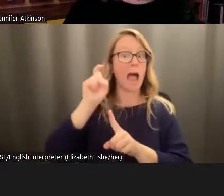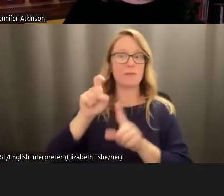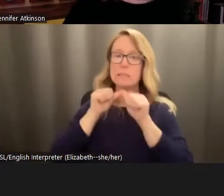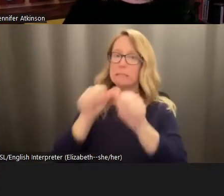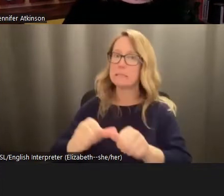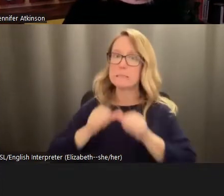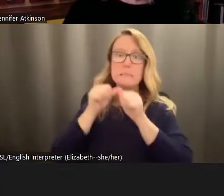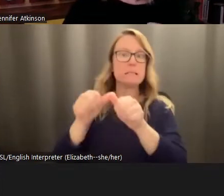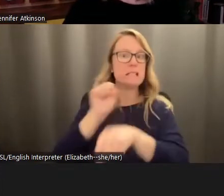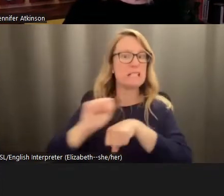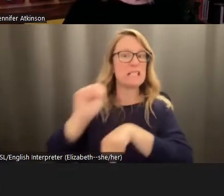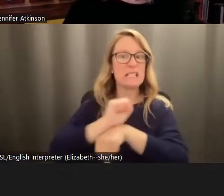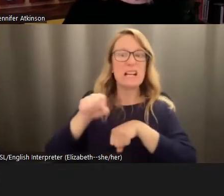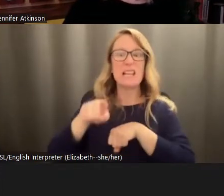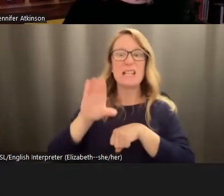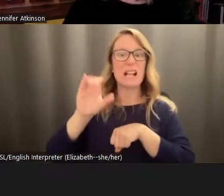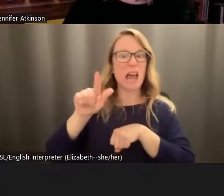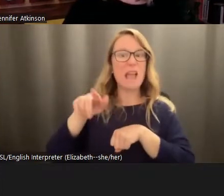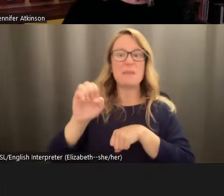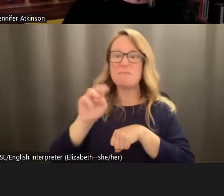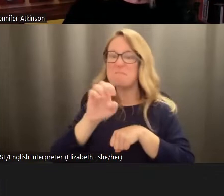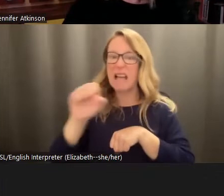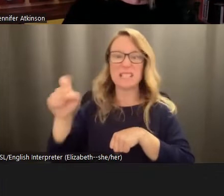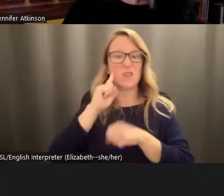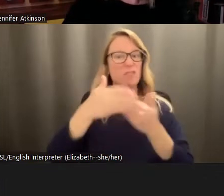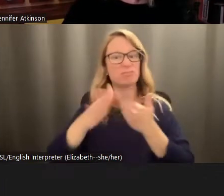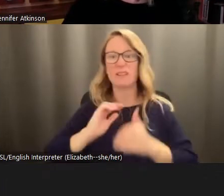this climate mess for the rest of our lives. And if fear and